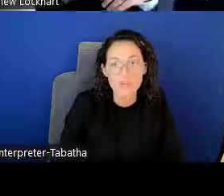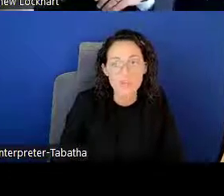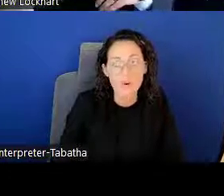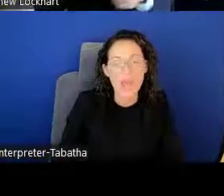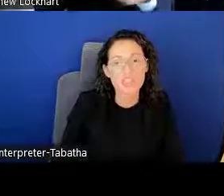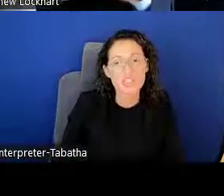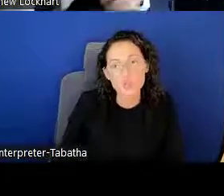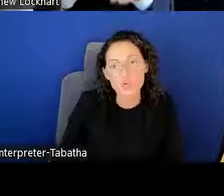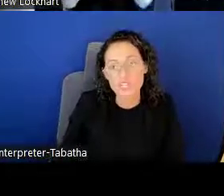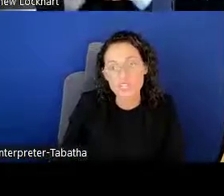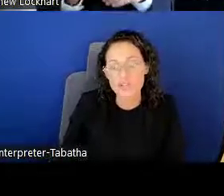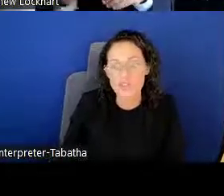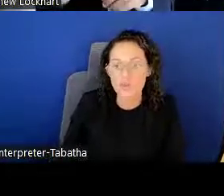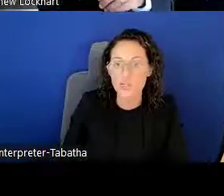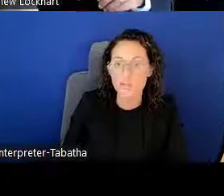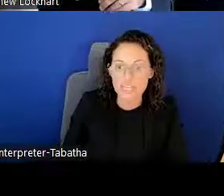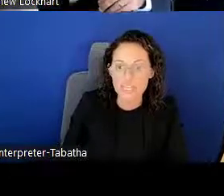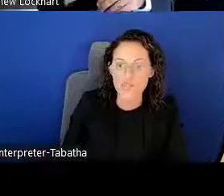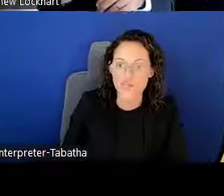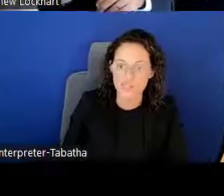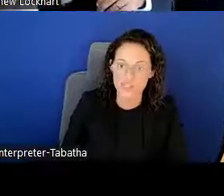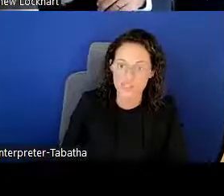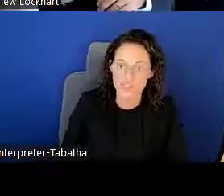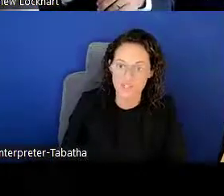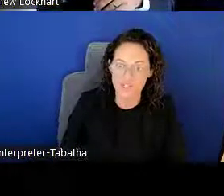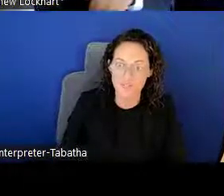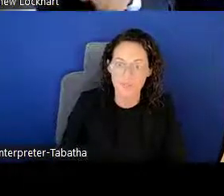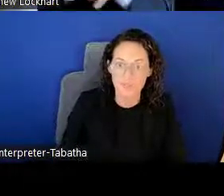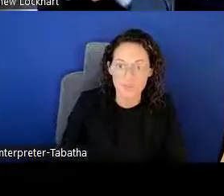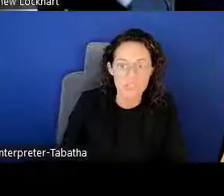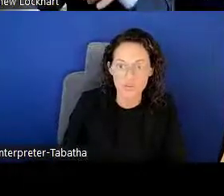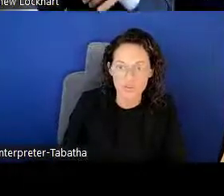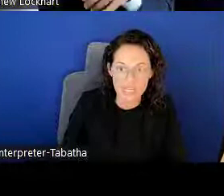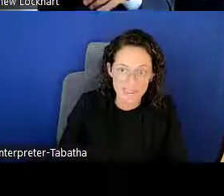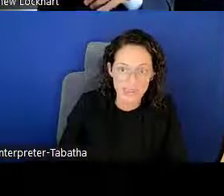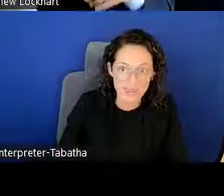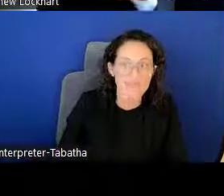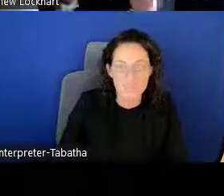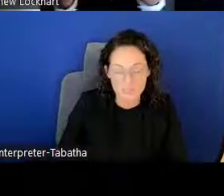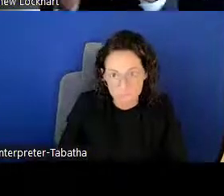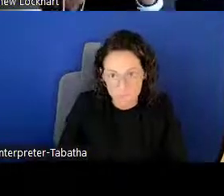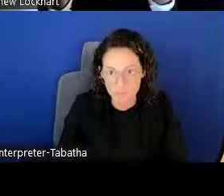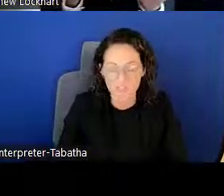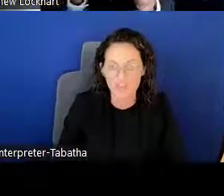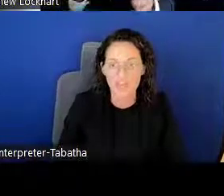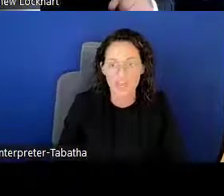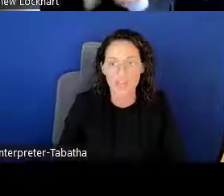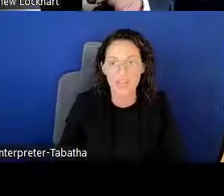also having 2 years to commit to your research is a great time to provide that